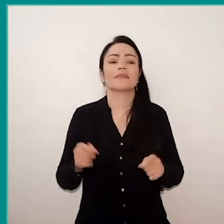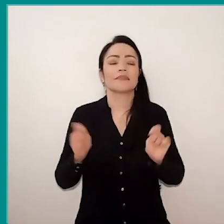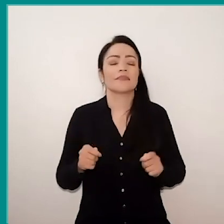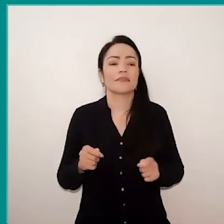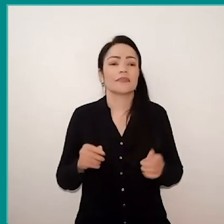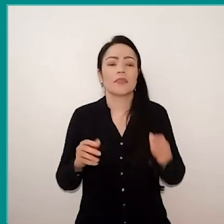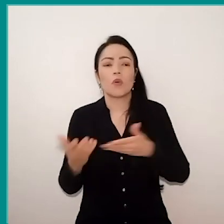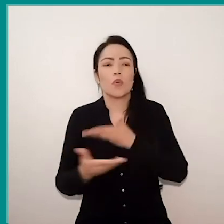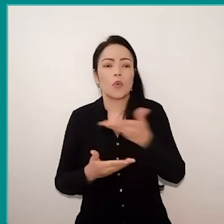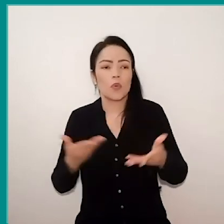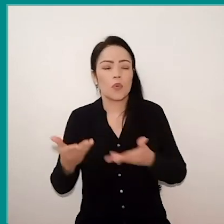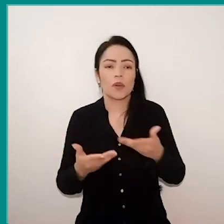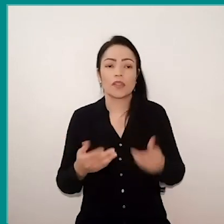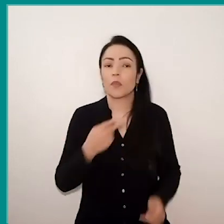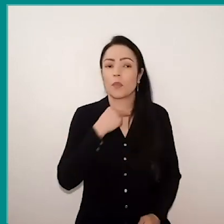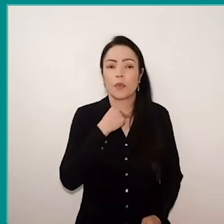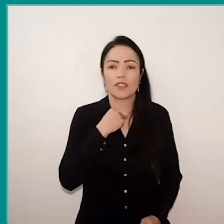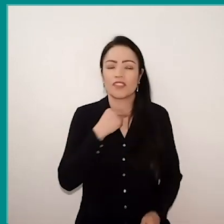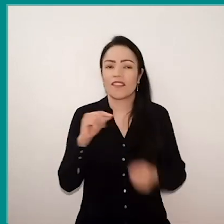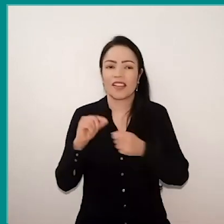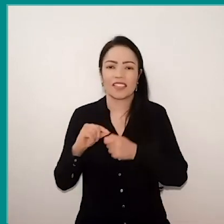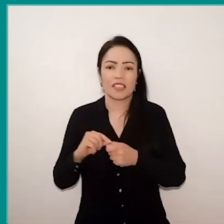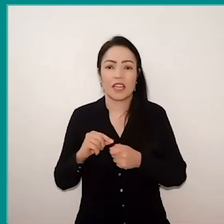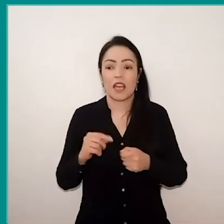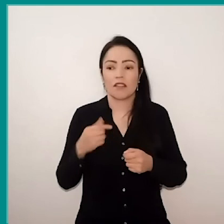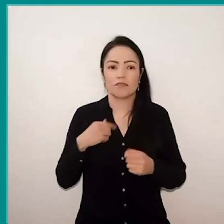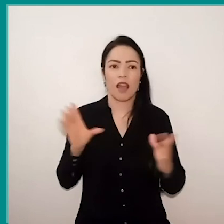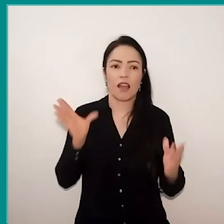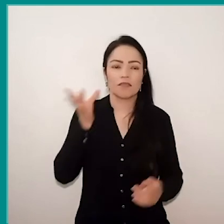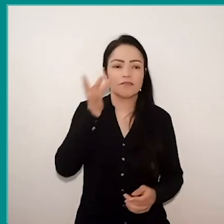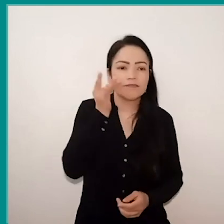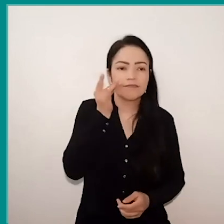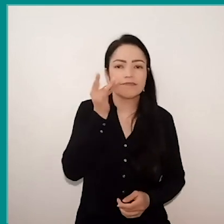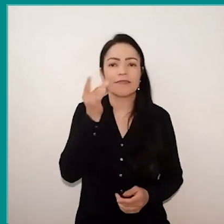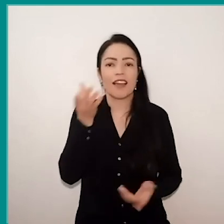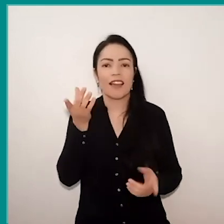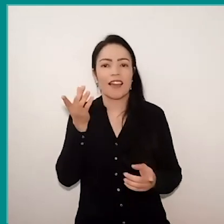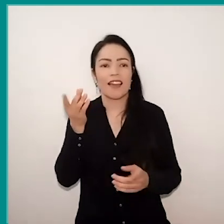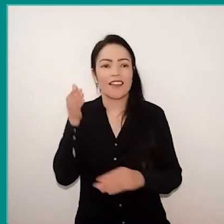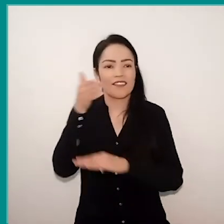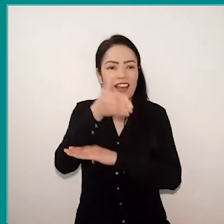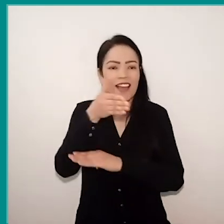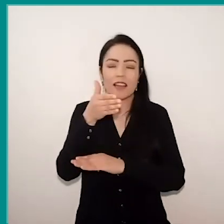since we can't do personally, but do it virtually, using cell phones.